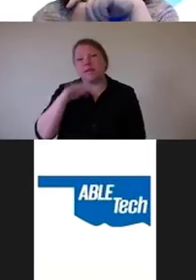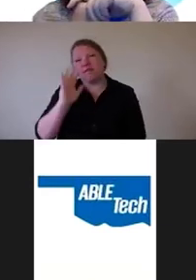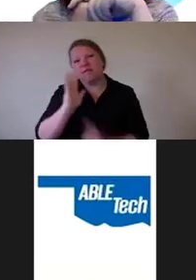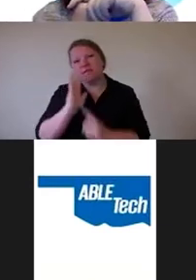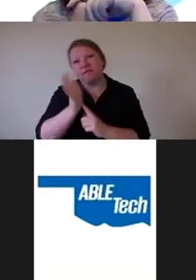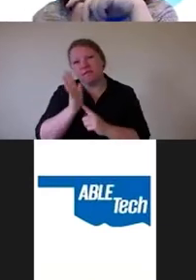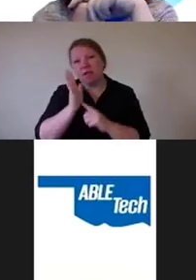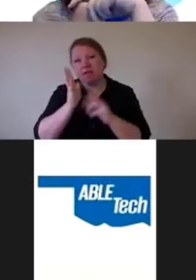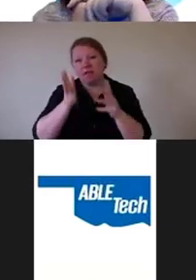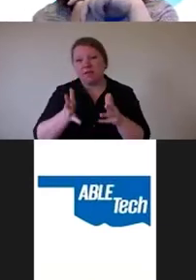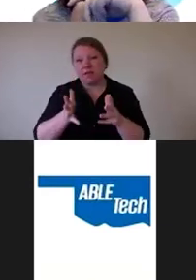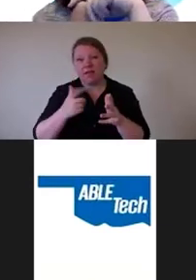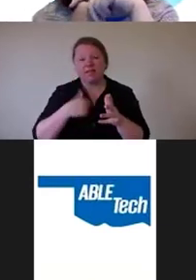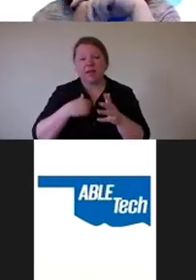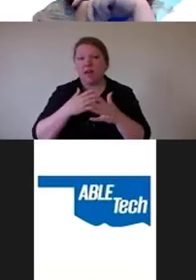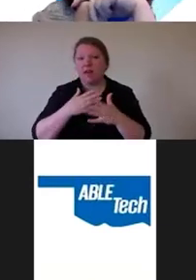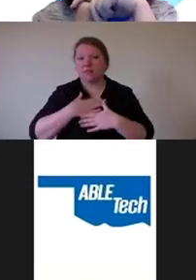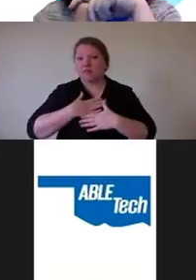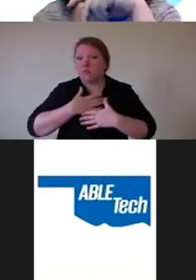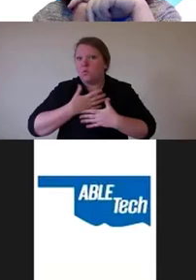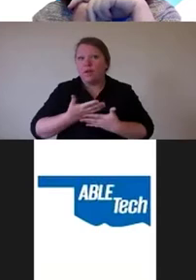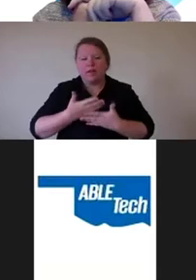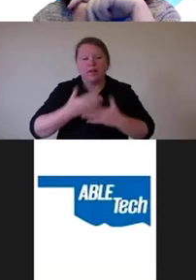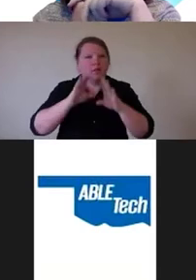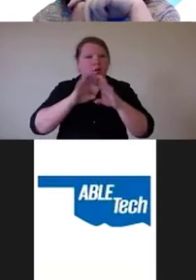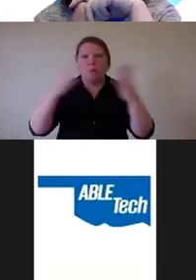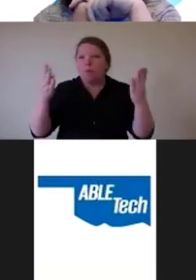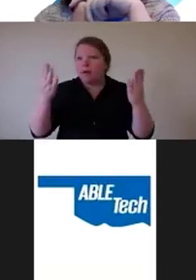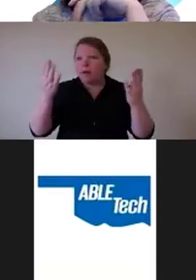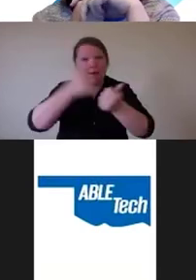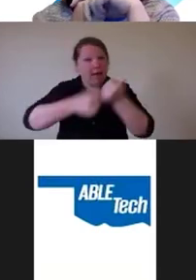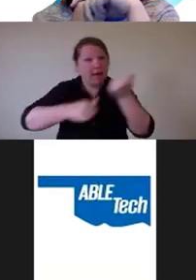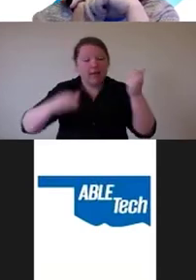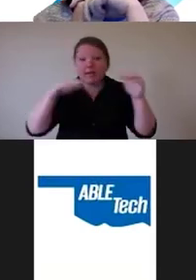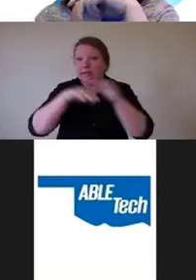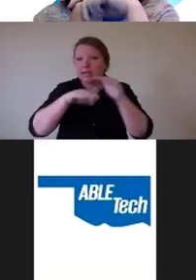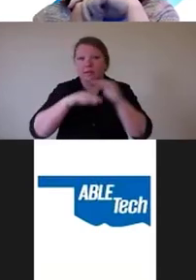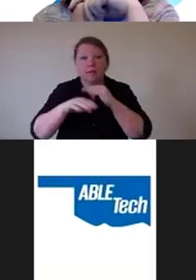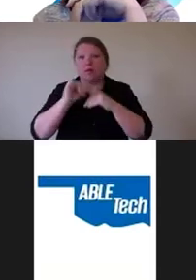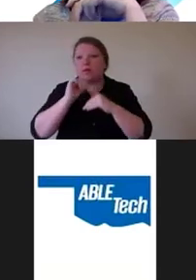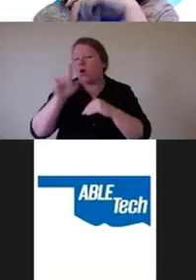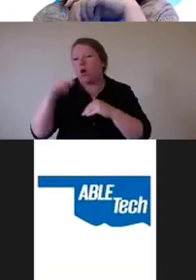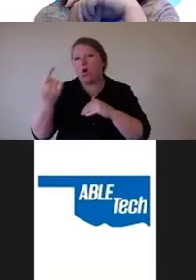I'm willing to open it up to any accessability questions at this point, not just overlays.